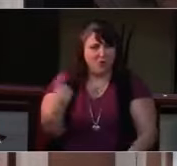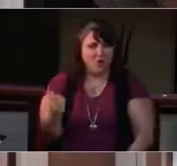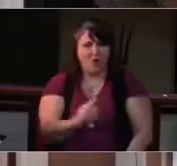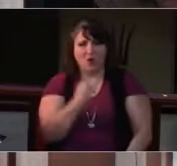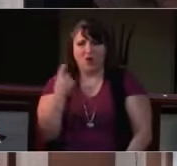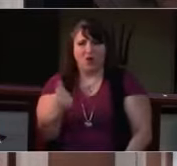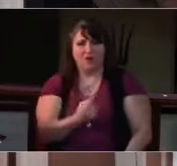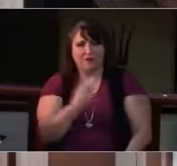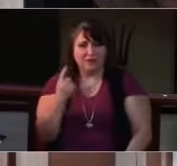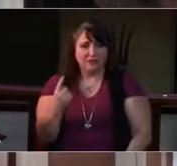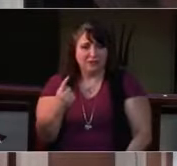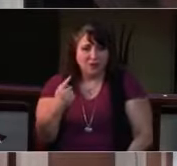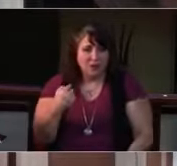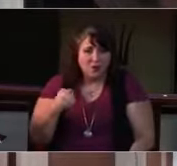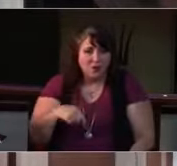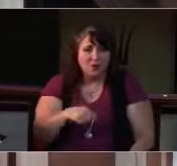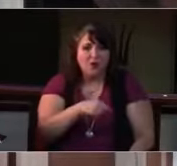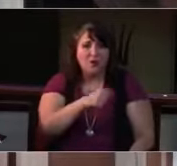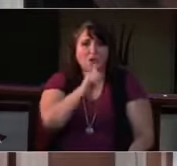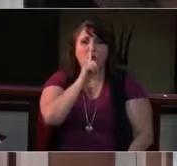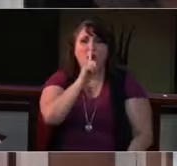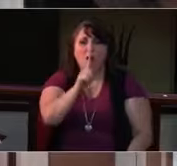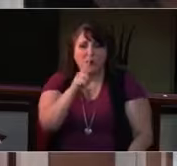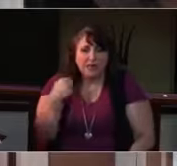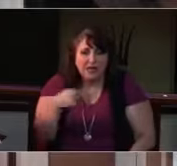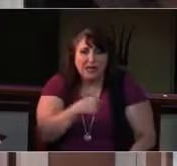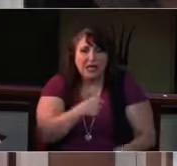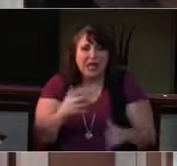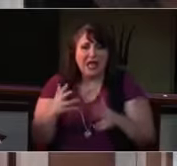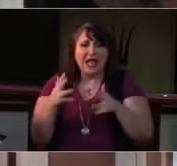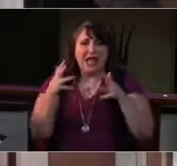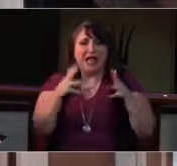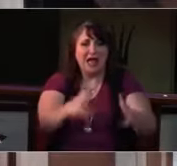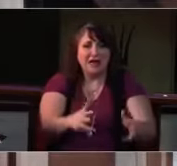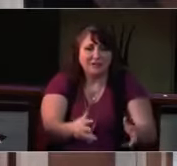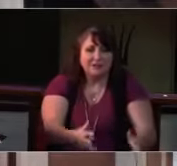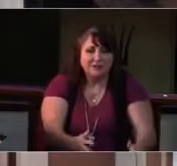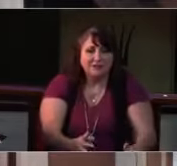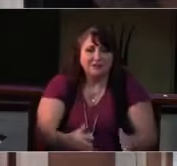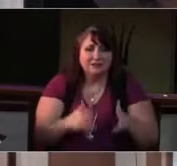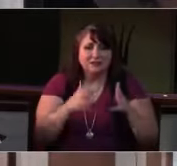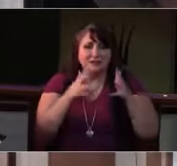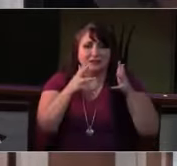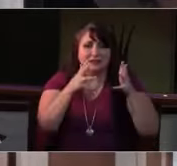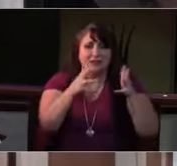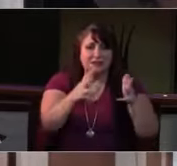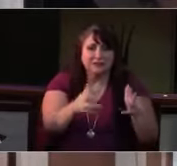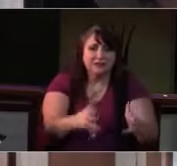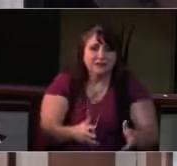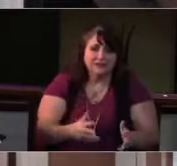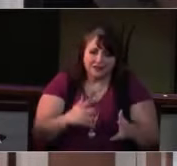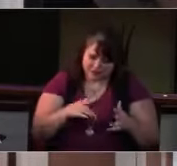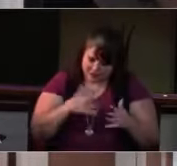thunder like a mighty flood: